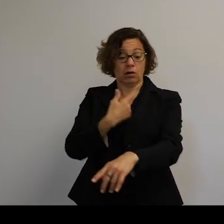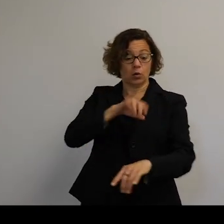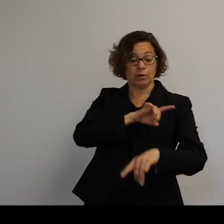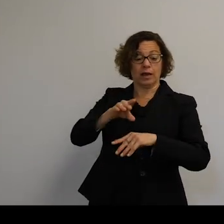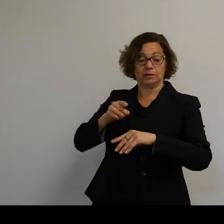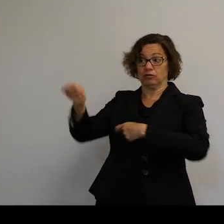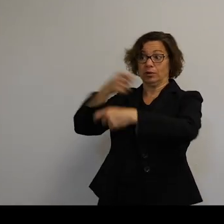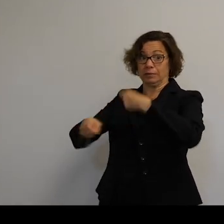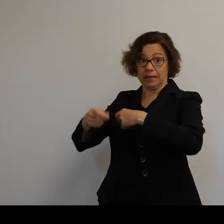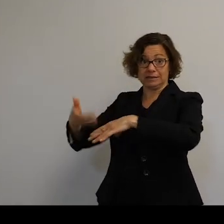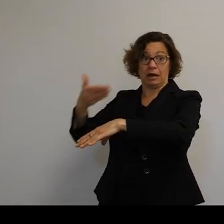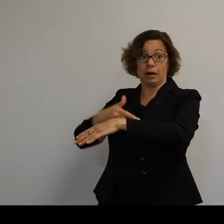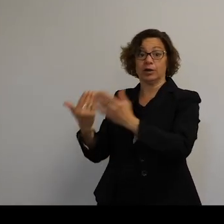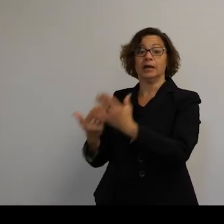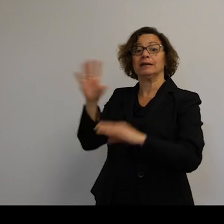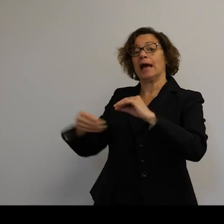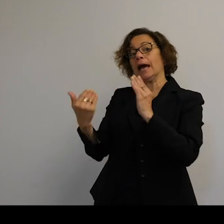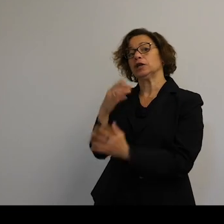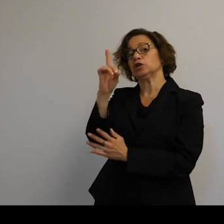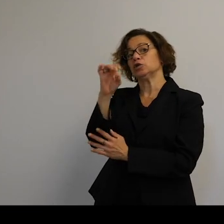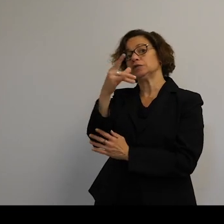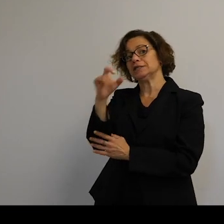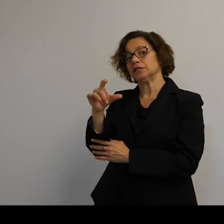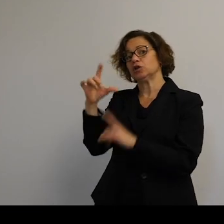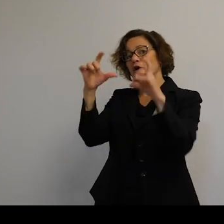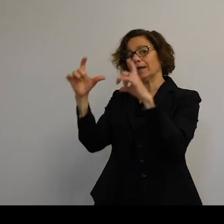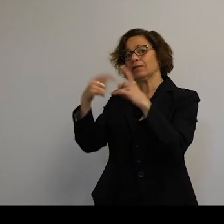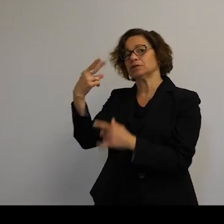And when things went wrong, when there was power drops and things like that, they could go and fix it.